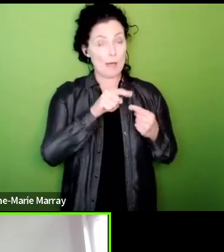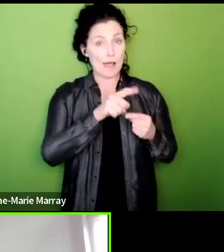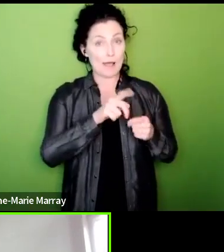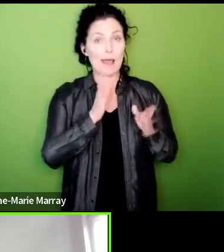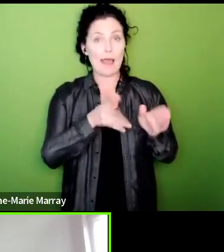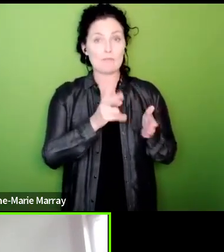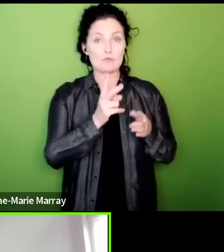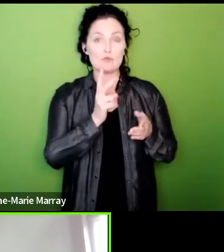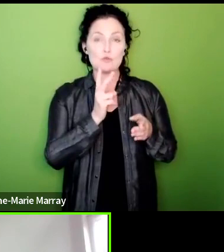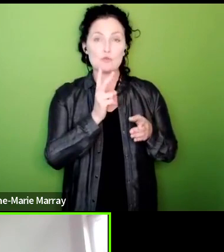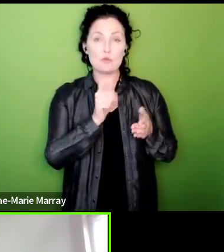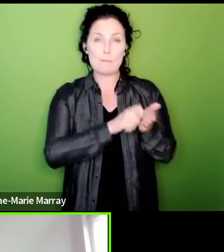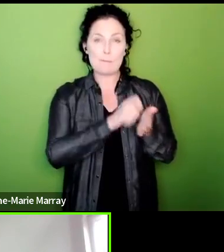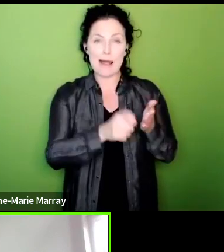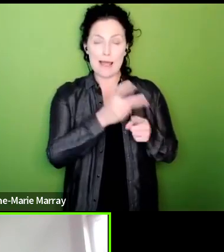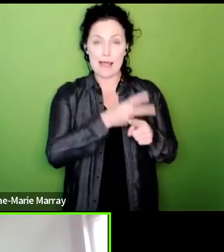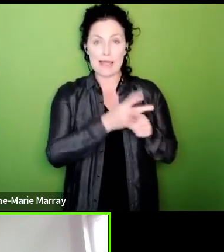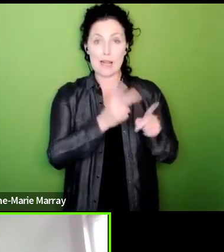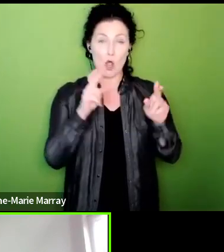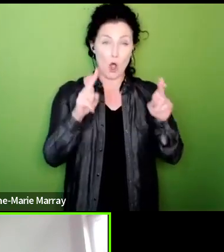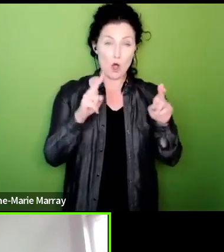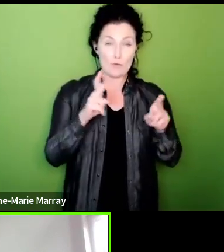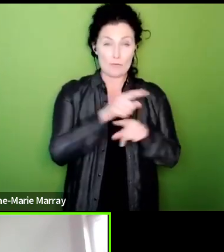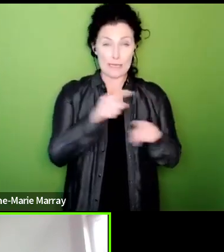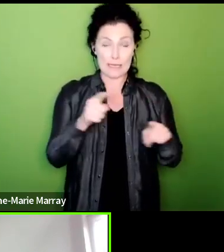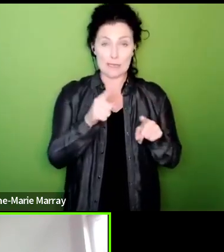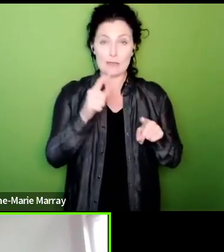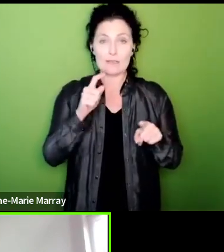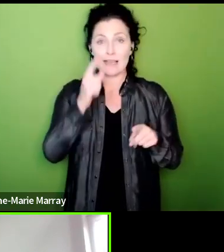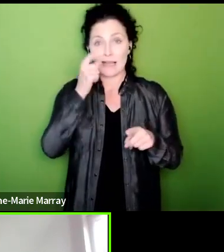the hope that those members can be joining in pretty quickly we're meeting every other